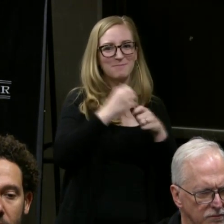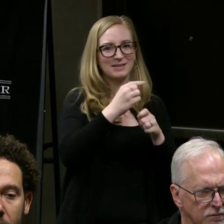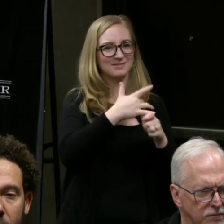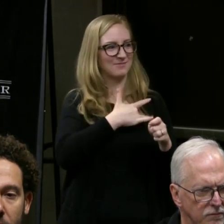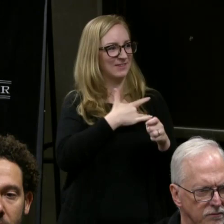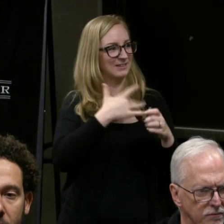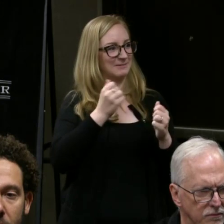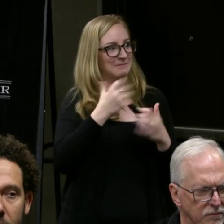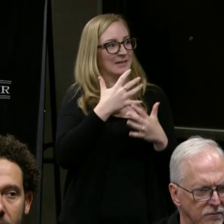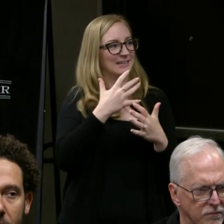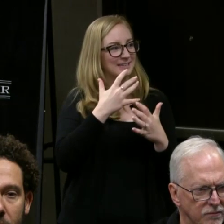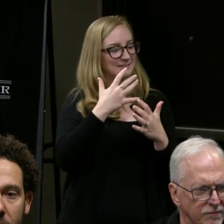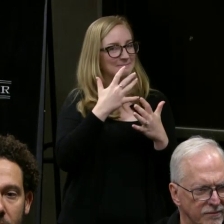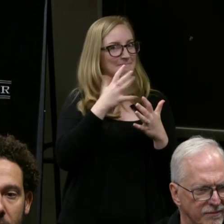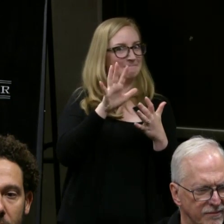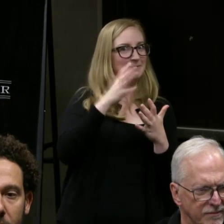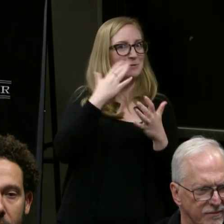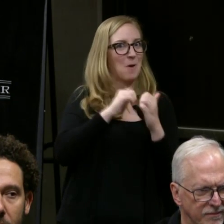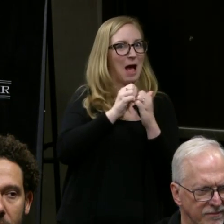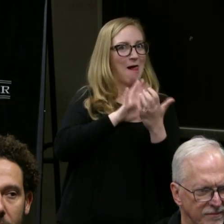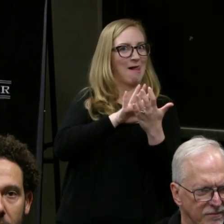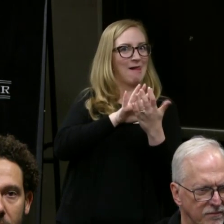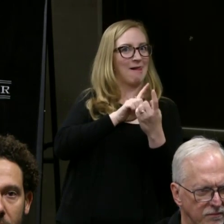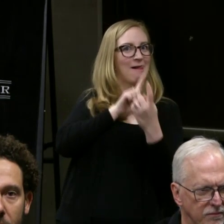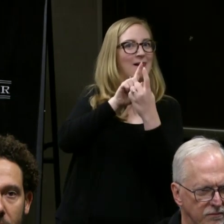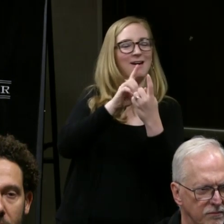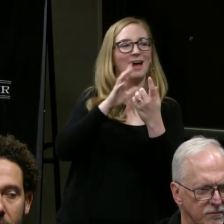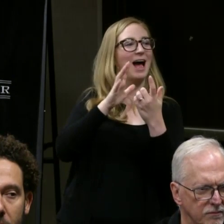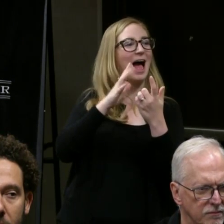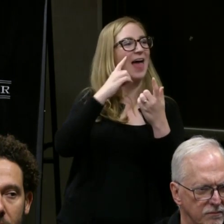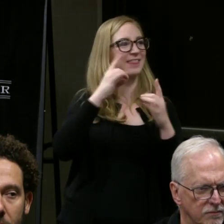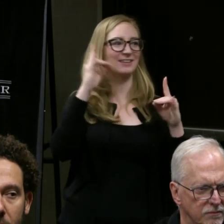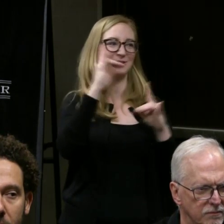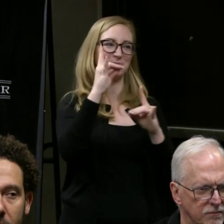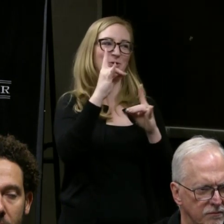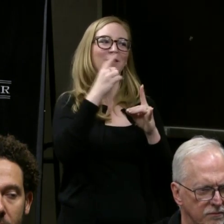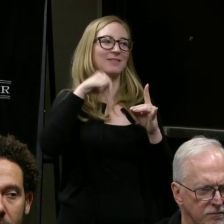to approach our deaf colleagues, and I think Dog & Pony has done some wonderful work